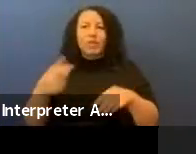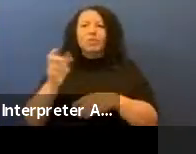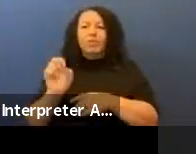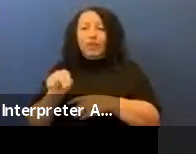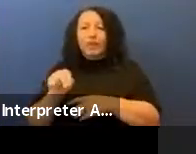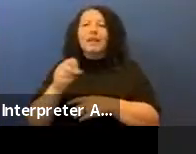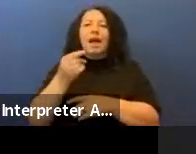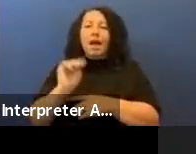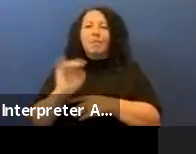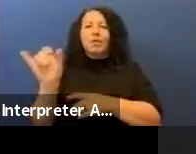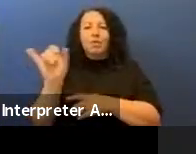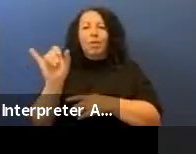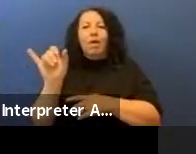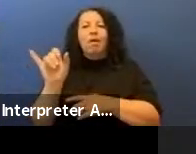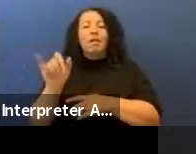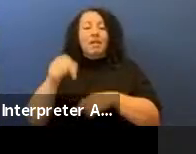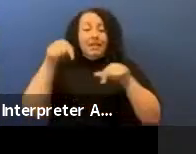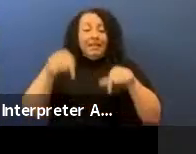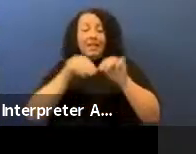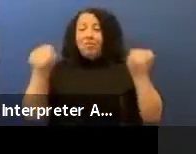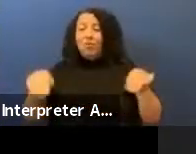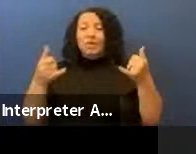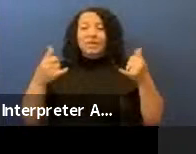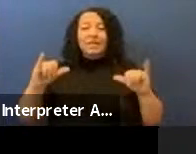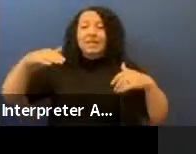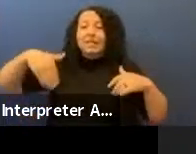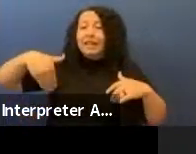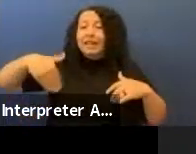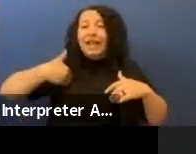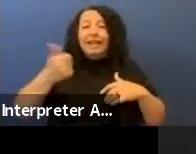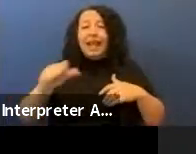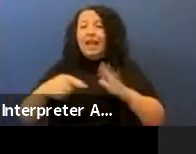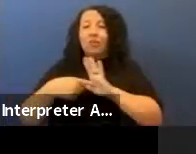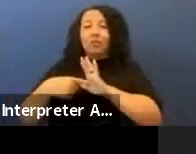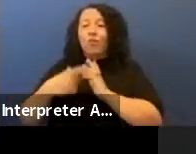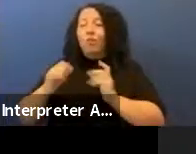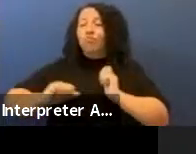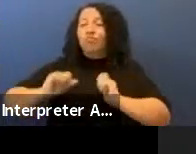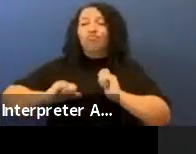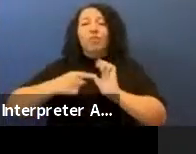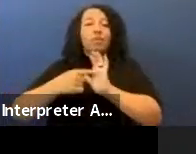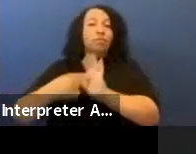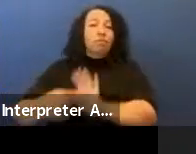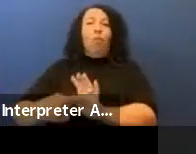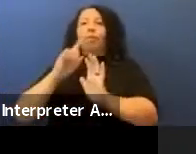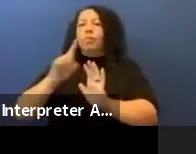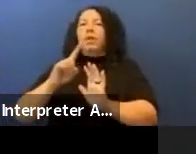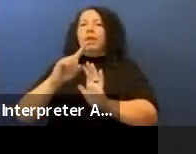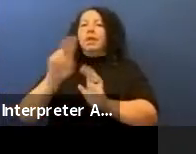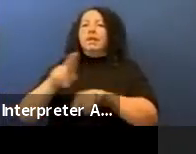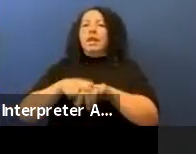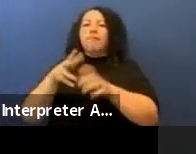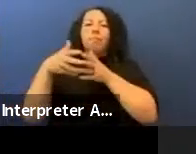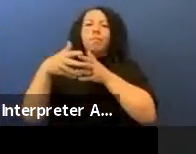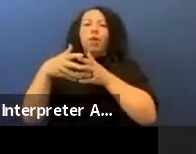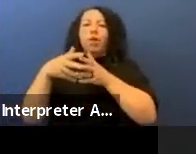The Guggenheim Museum still has not had any shows featuring Native American artists. That erasure is changing with today's program.